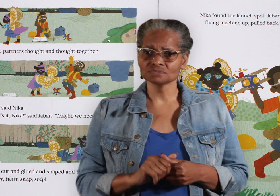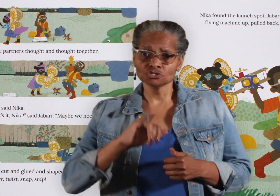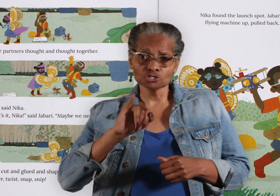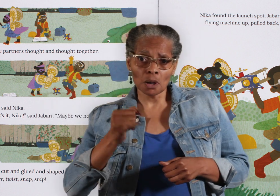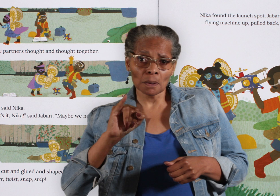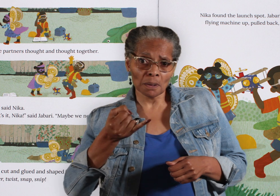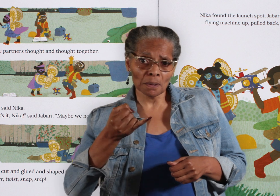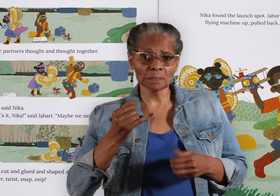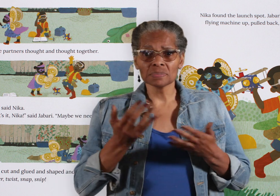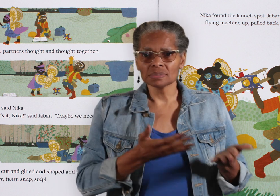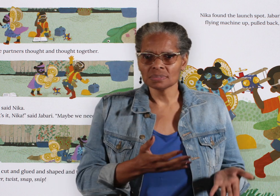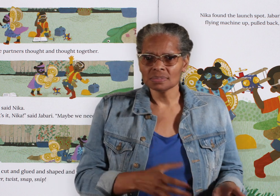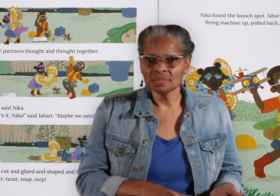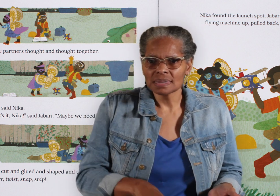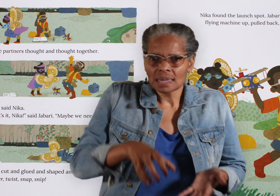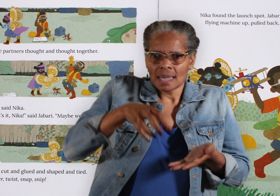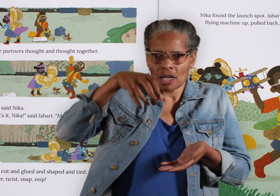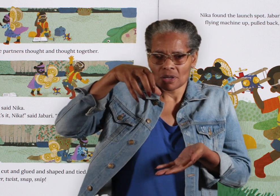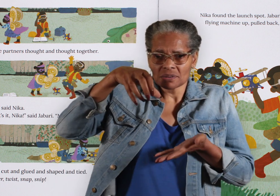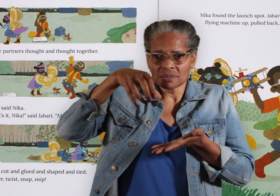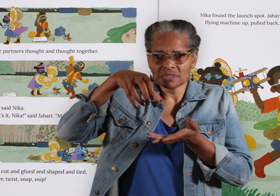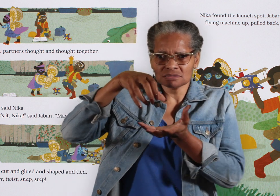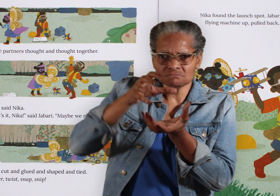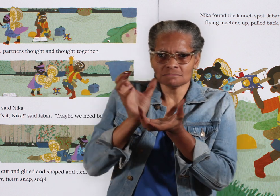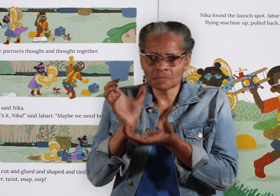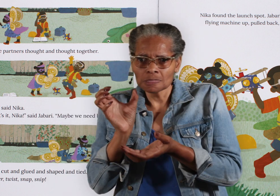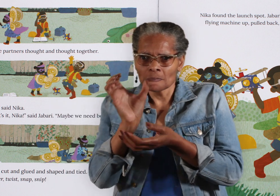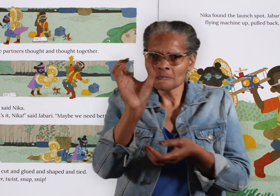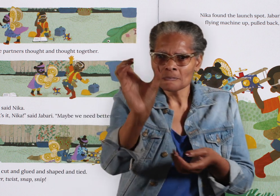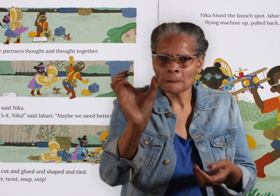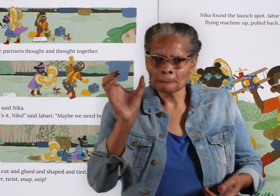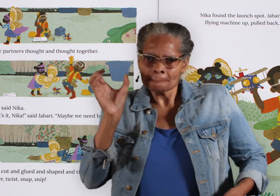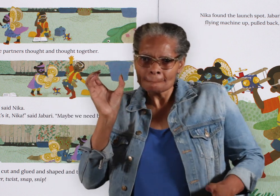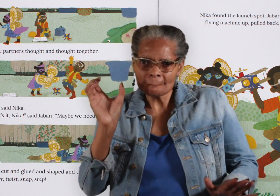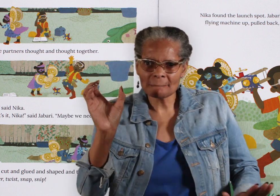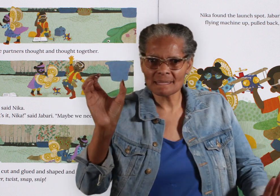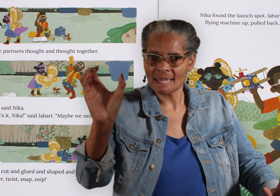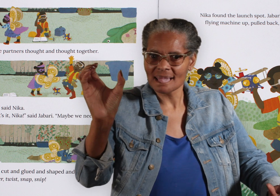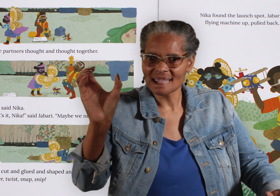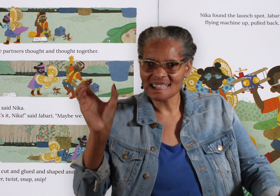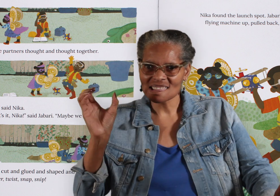Jabari held the flying machine up, pulled back and...